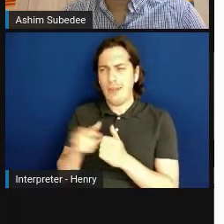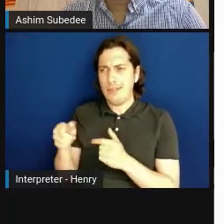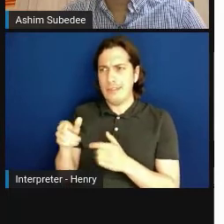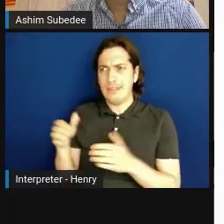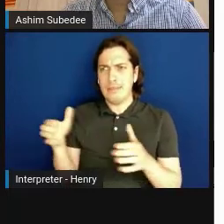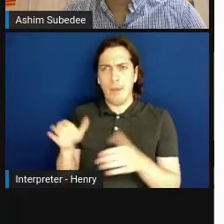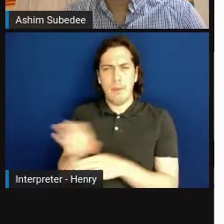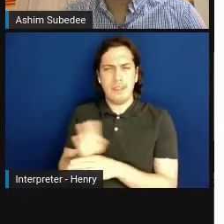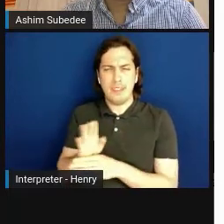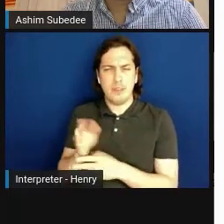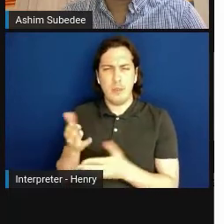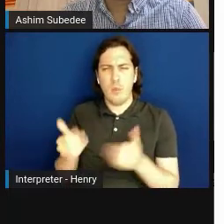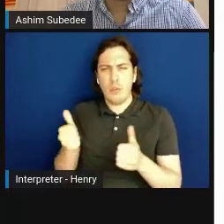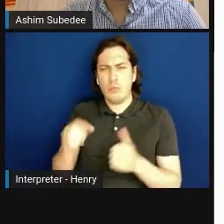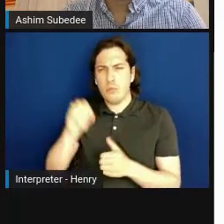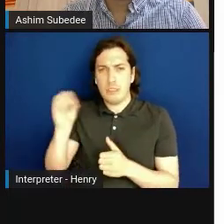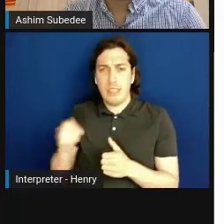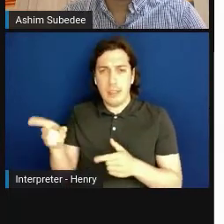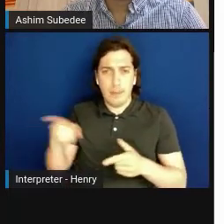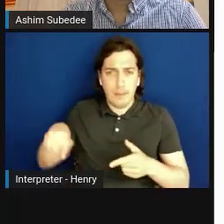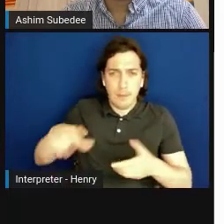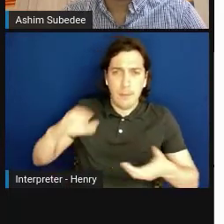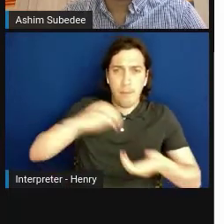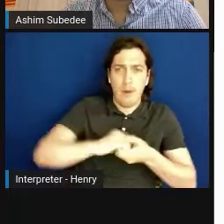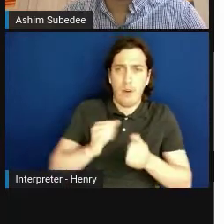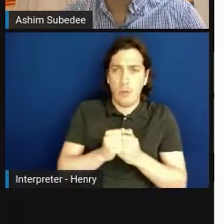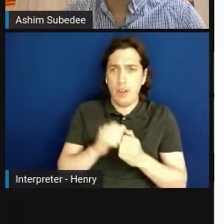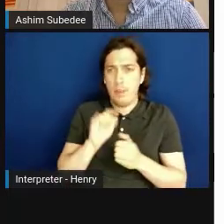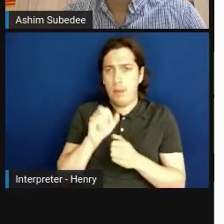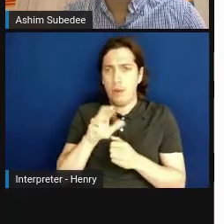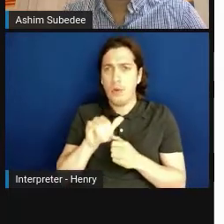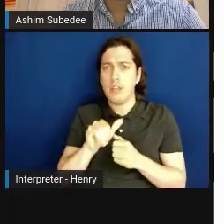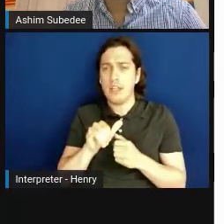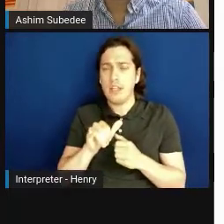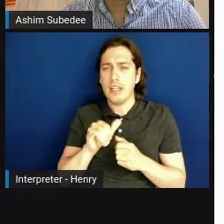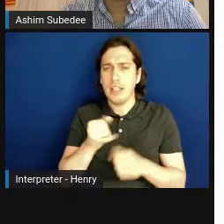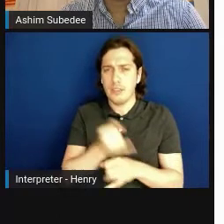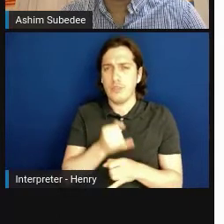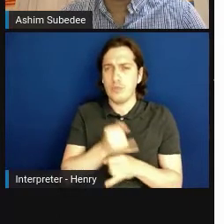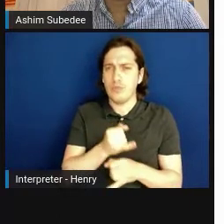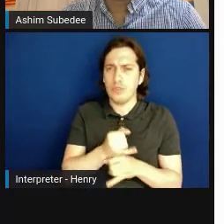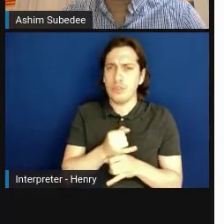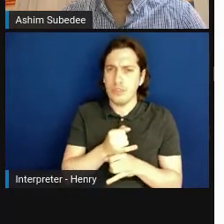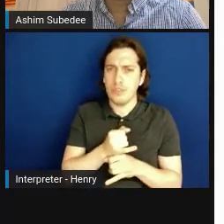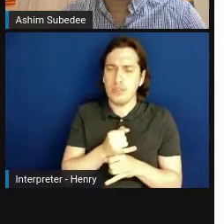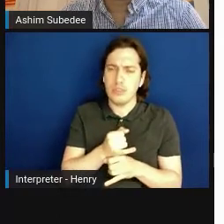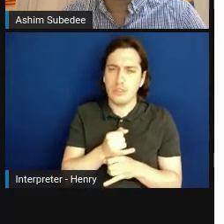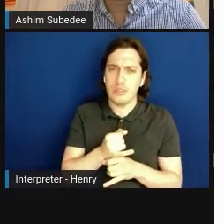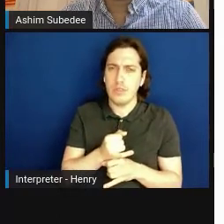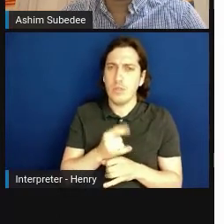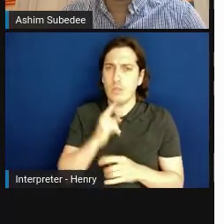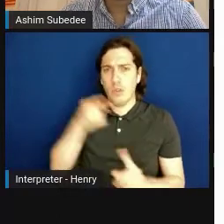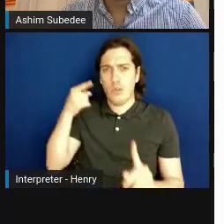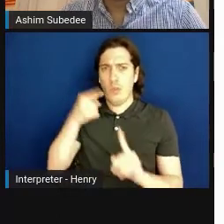what percent of them are partnering with minority serving institutions, just with the goal of really diversifying the portfolio,